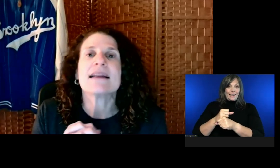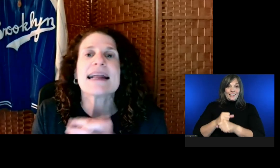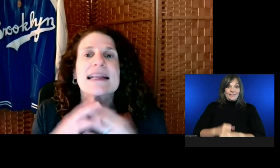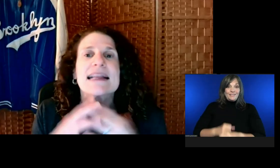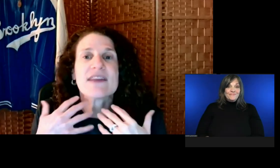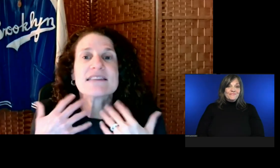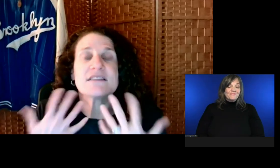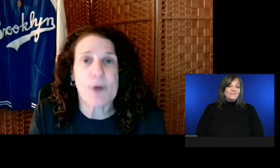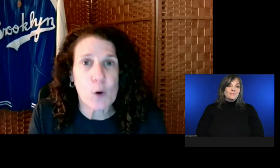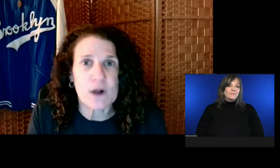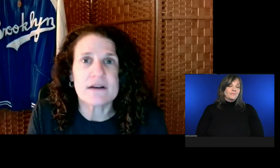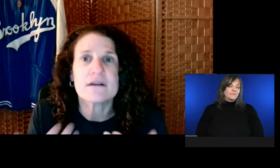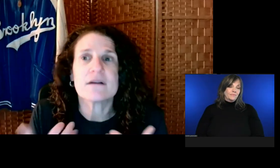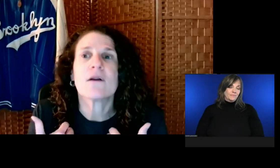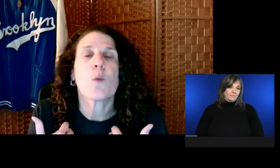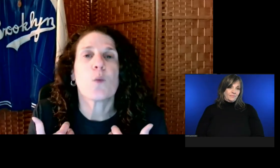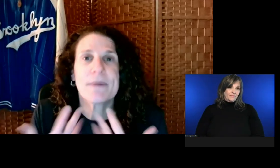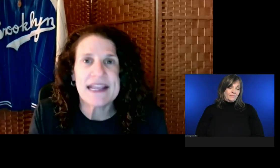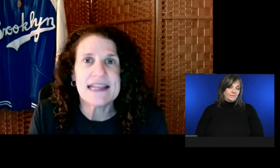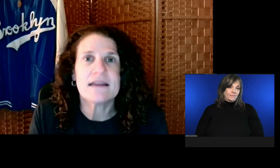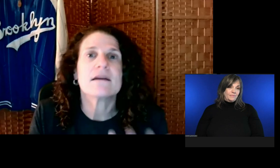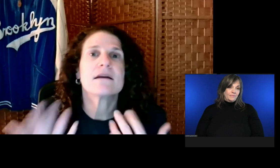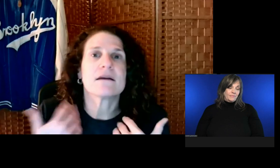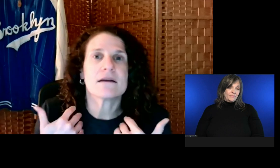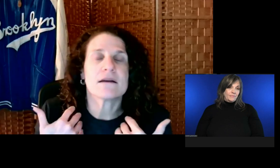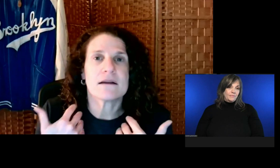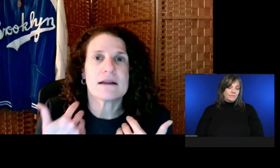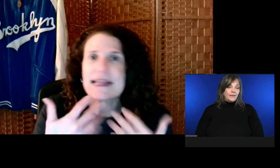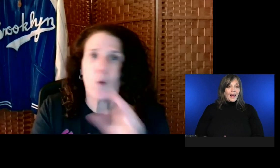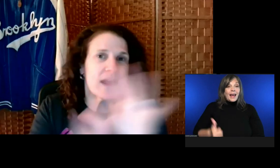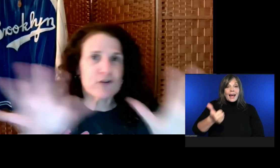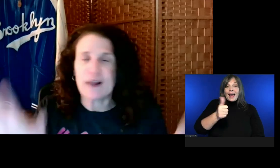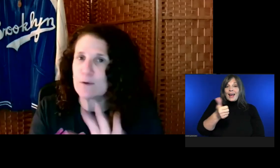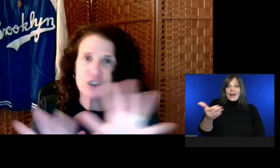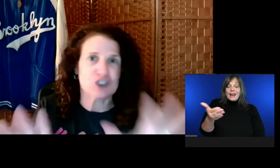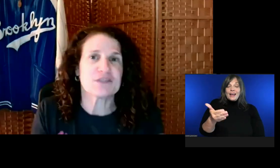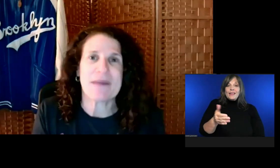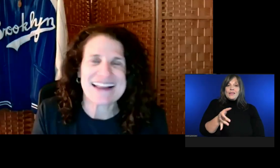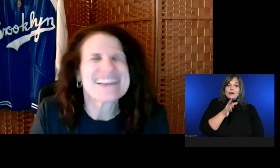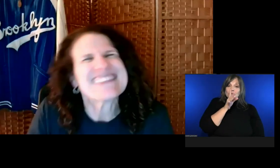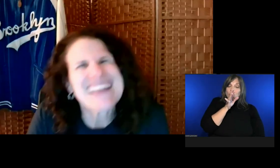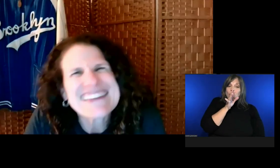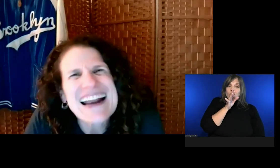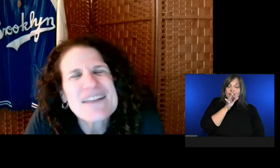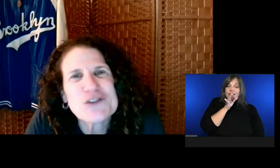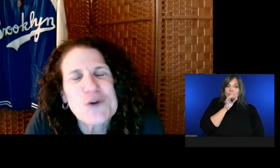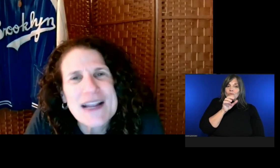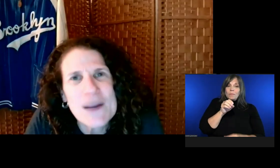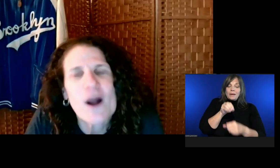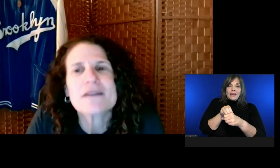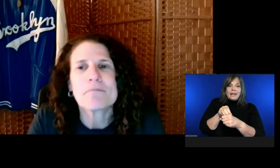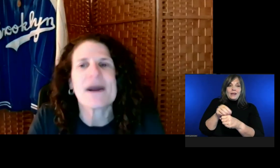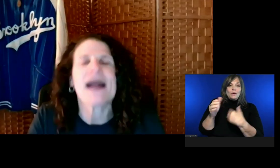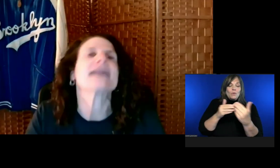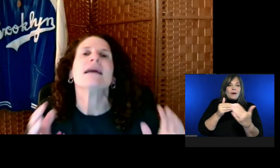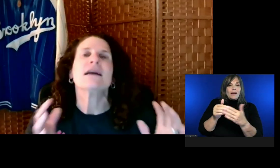And anything spoken will be in whatever language they're speaking. It's kind of a tricky one. But...